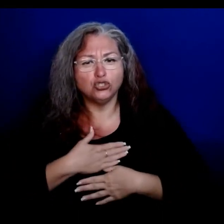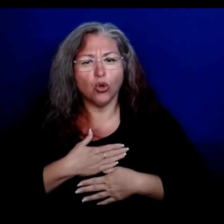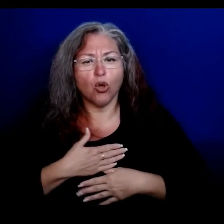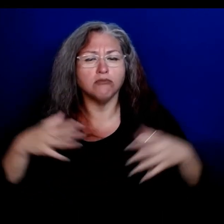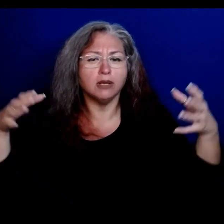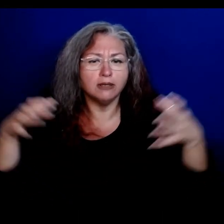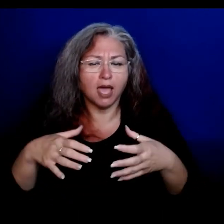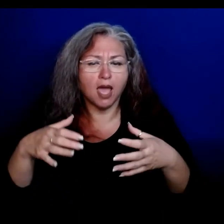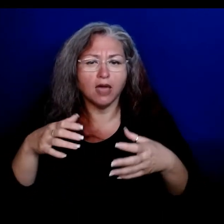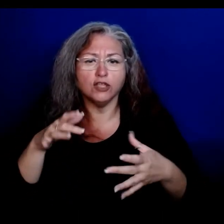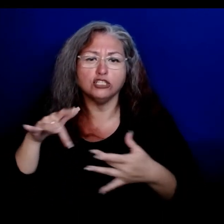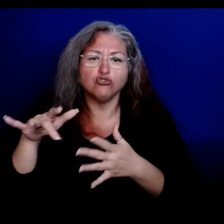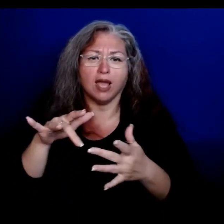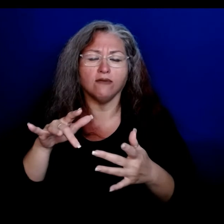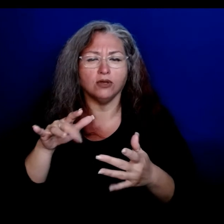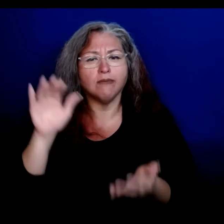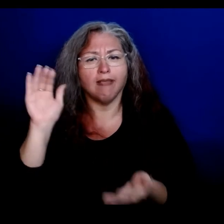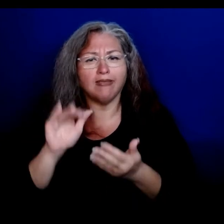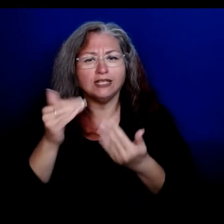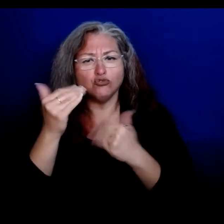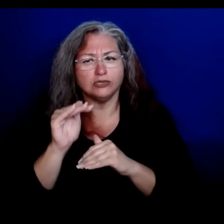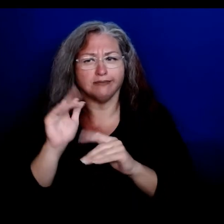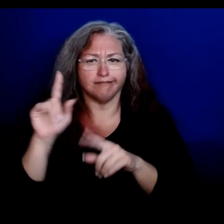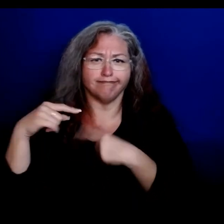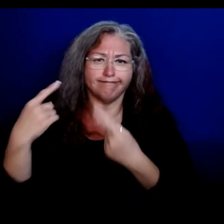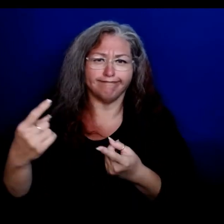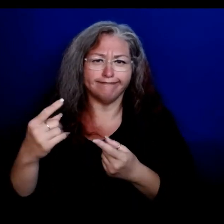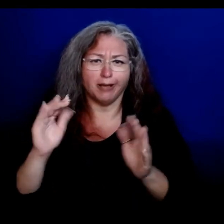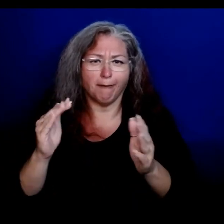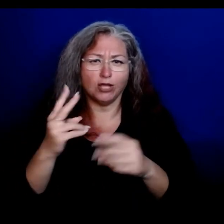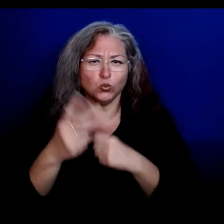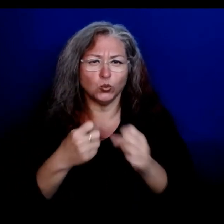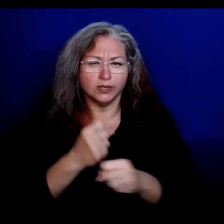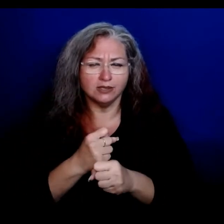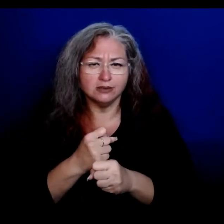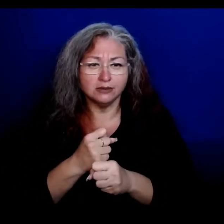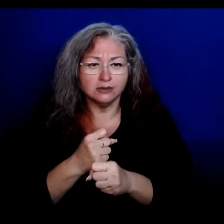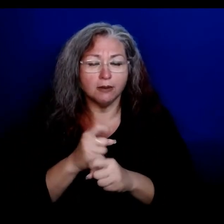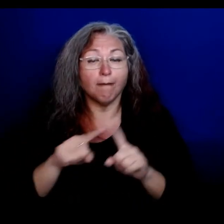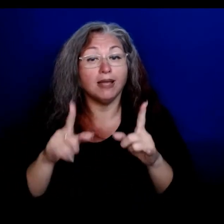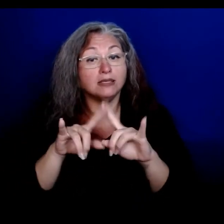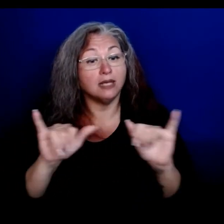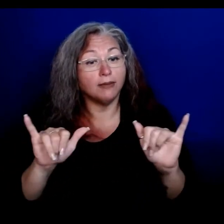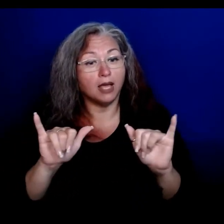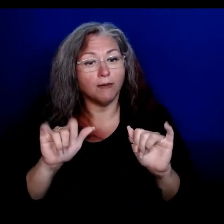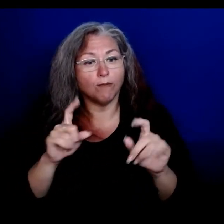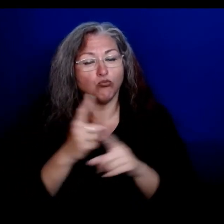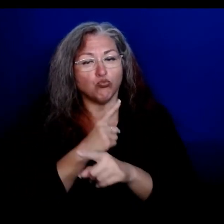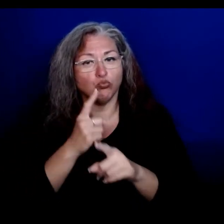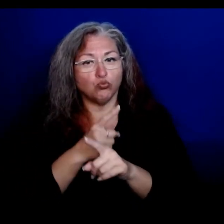traveling with fewer restrictions than we’ve had over the last two years—while continuing appropriate precautions.